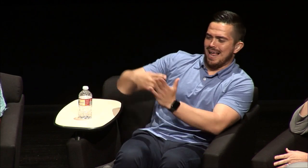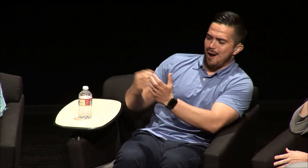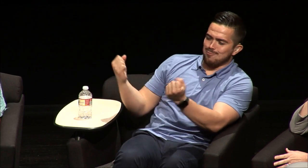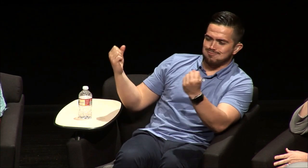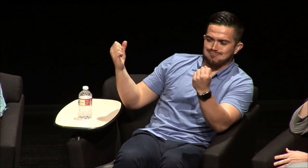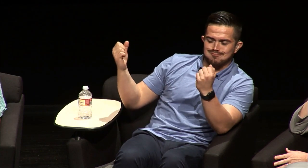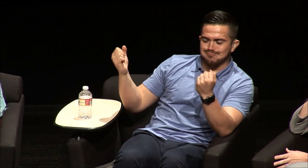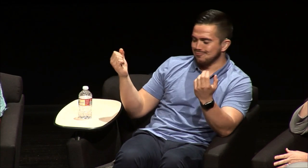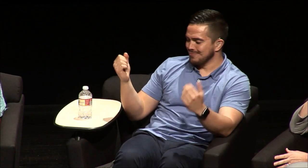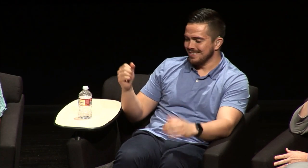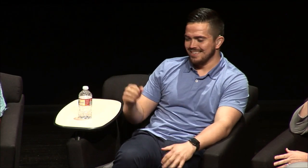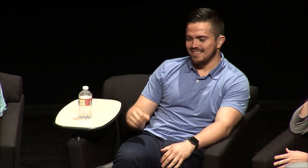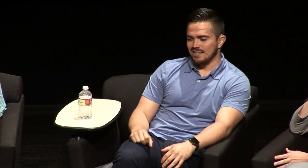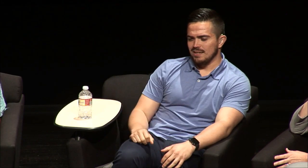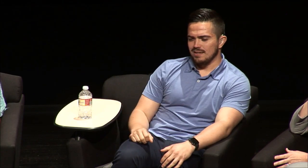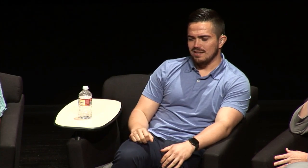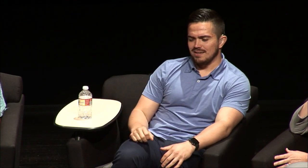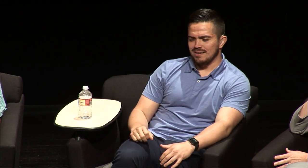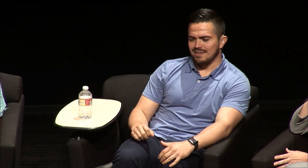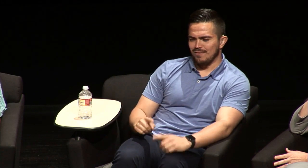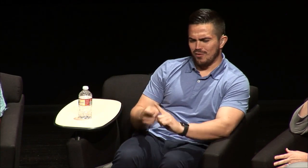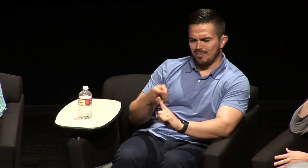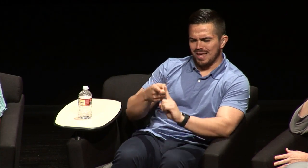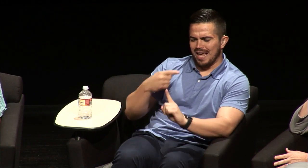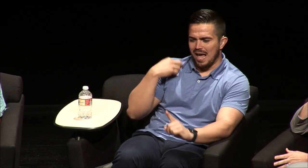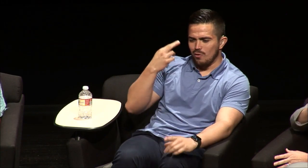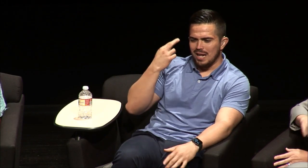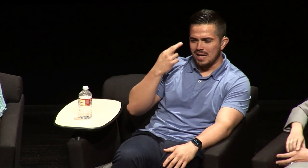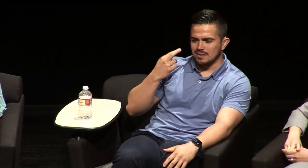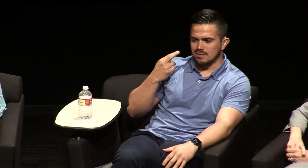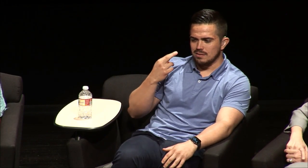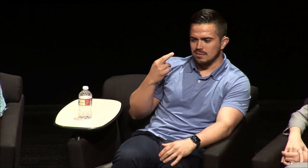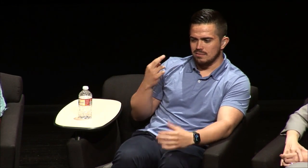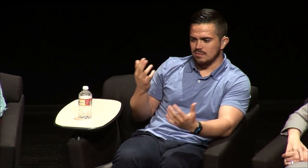and I have that hour to communicate with my patient in my first language and from